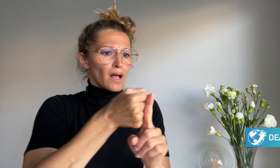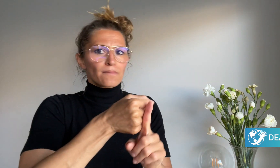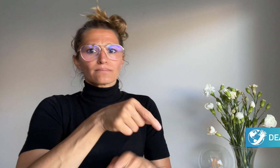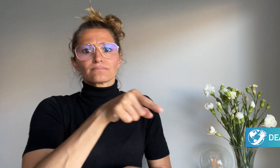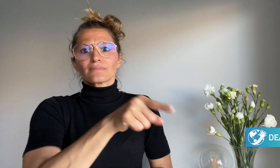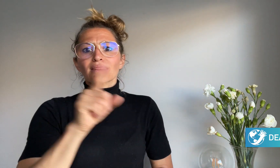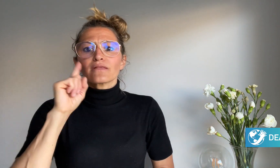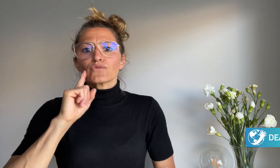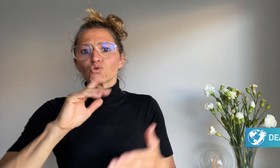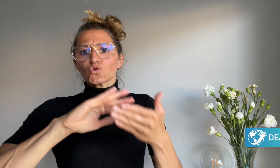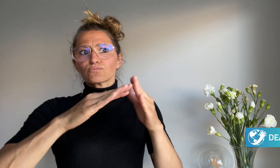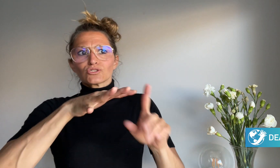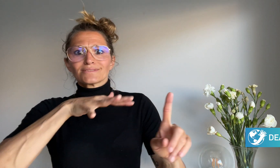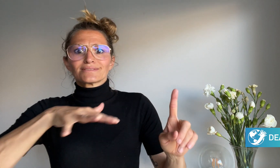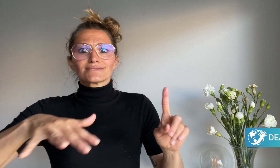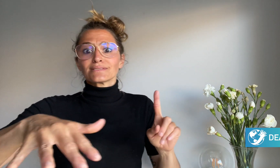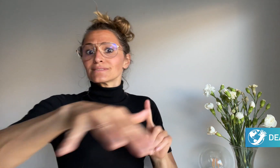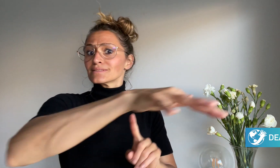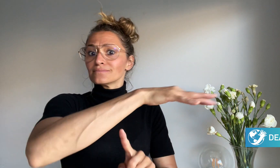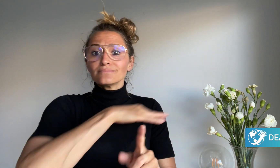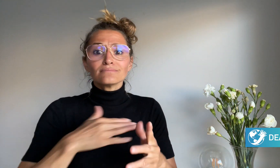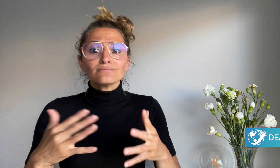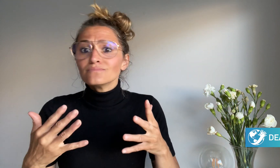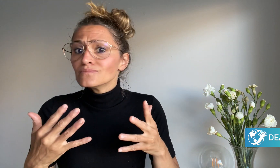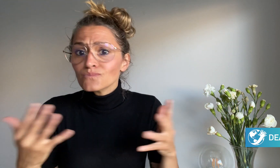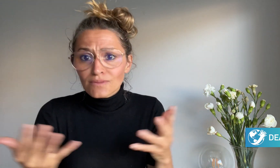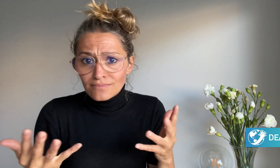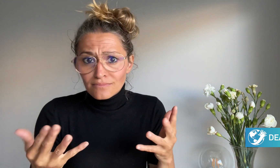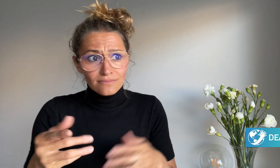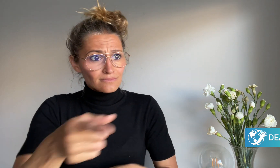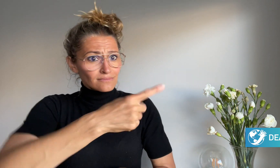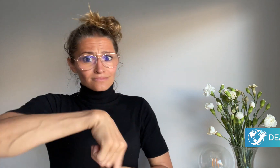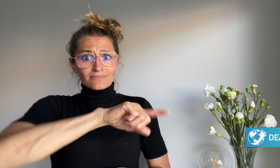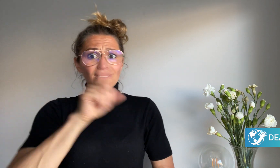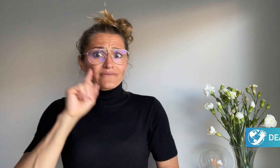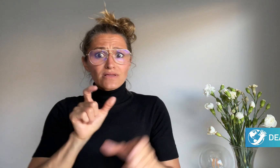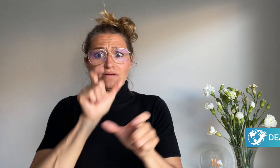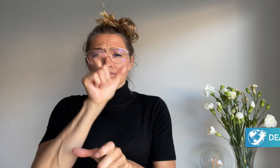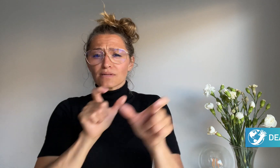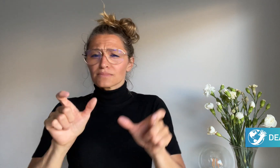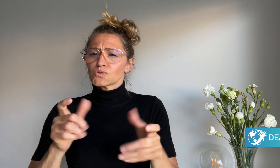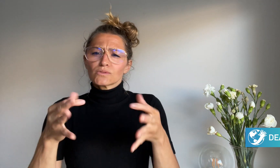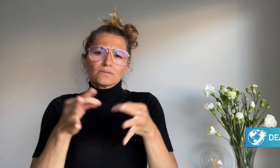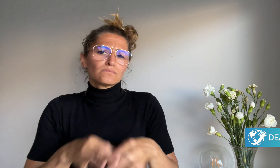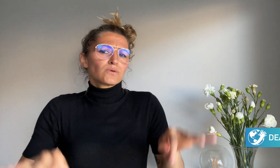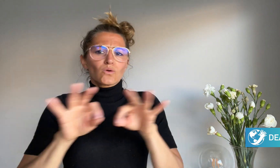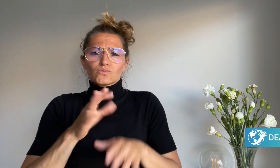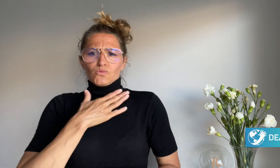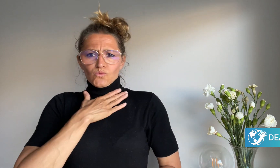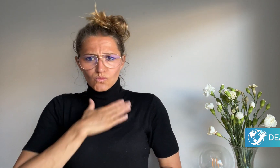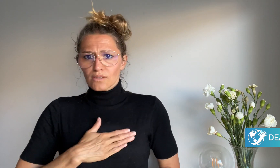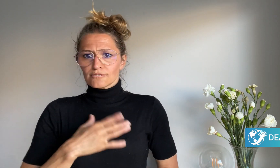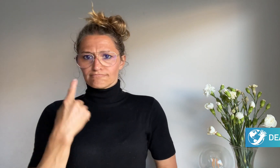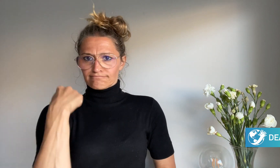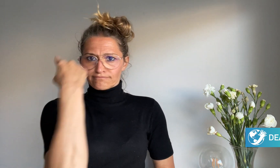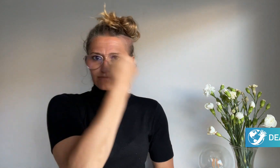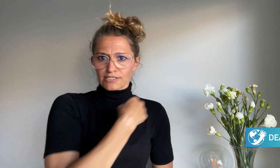rely on face to face interactions. In 2019, the Board